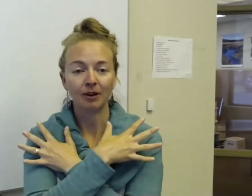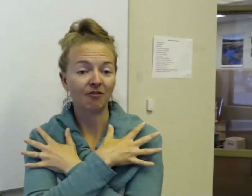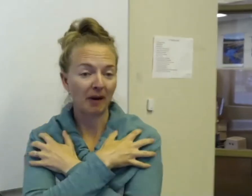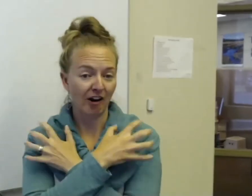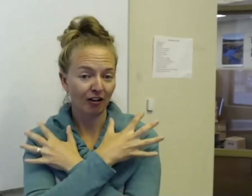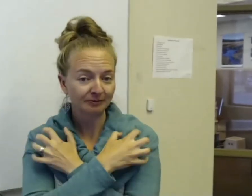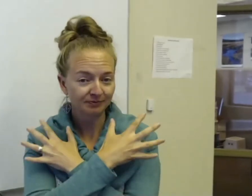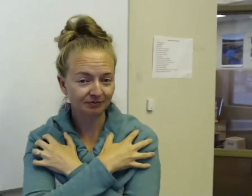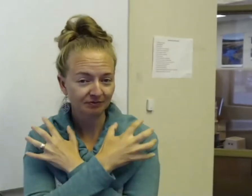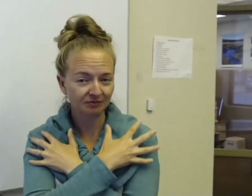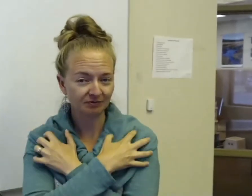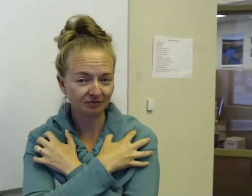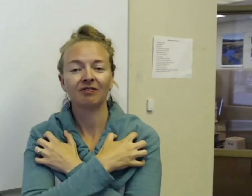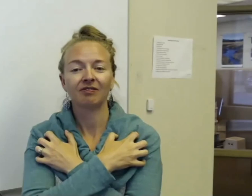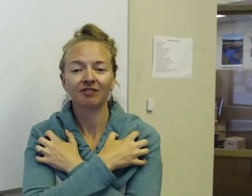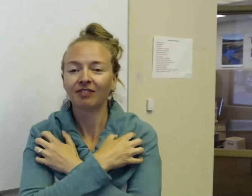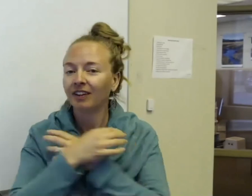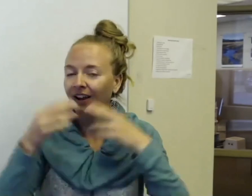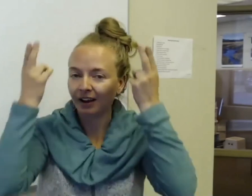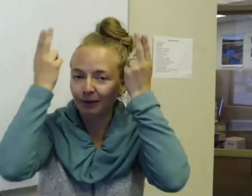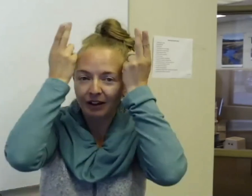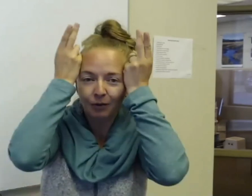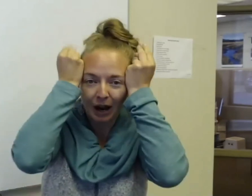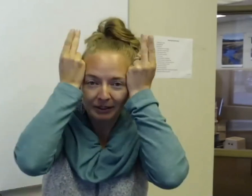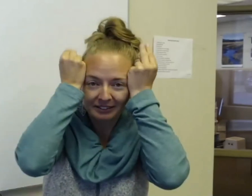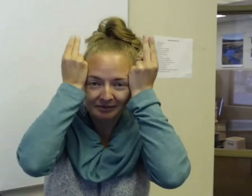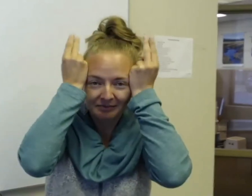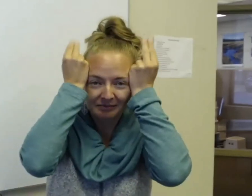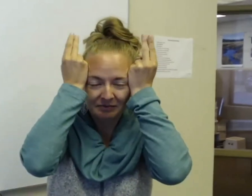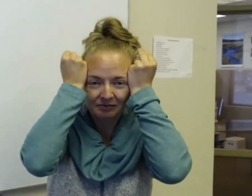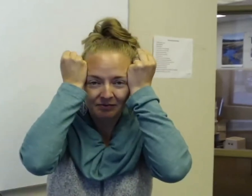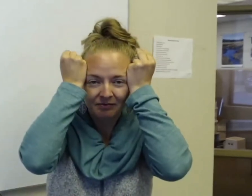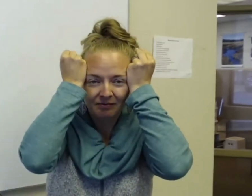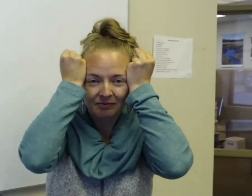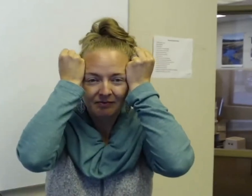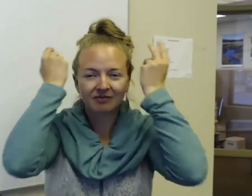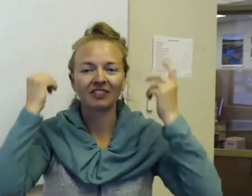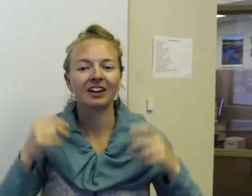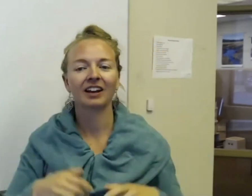we have bear, we have rabbit.